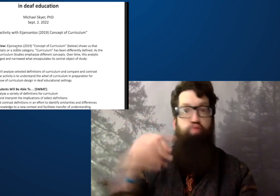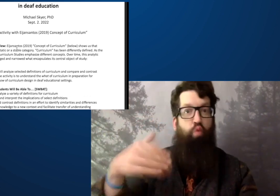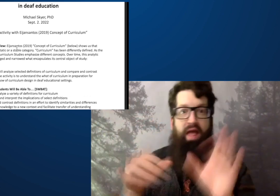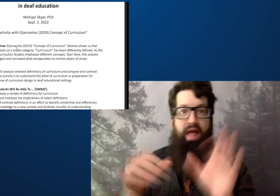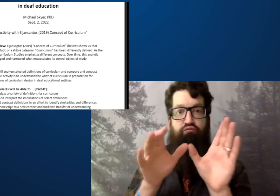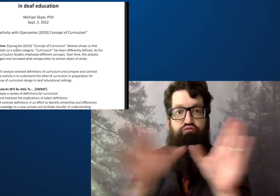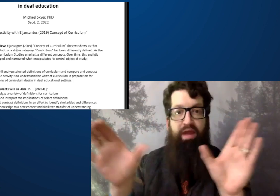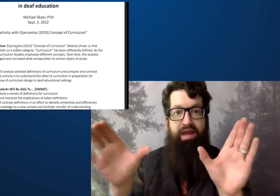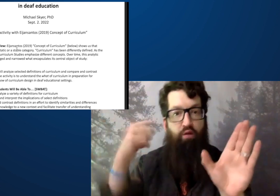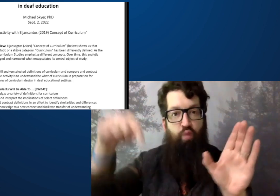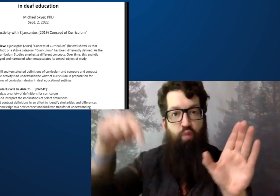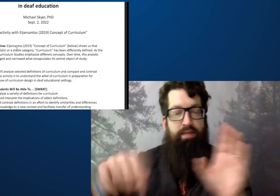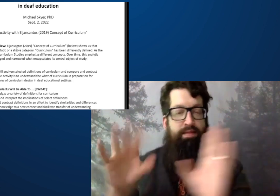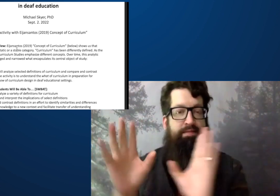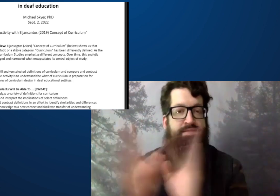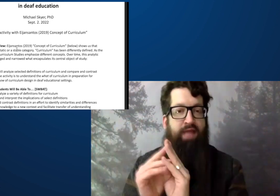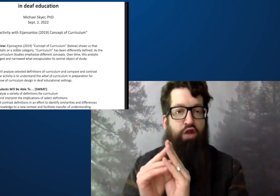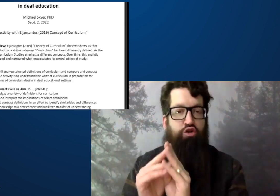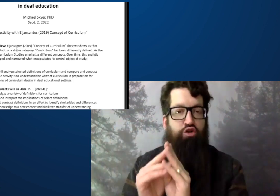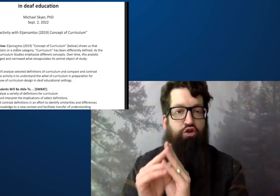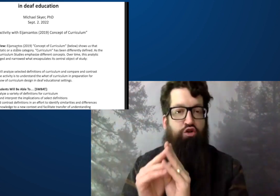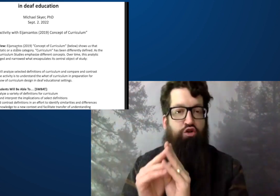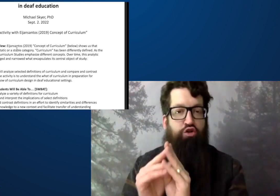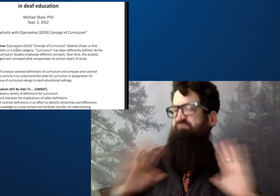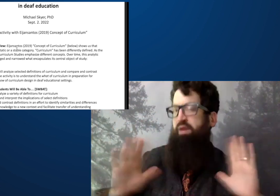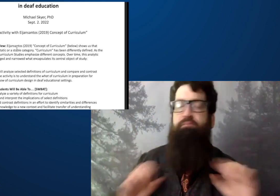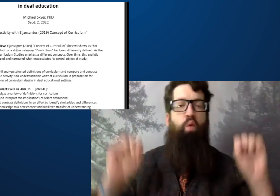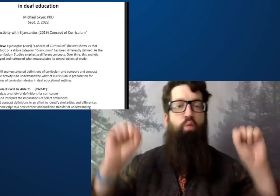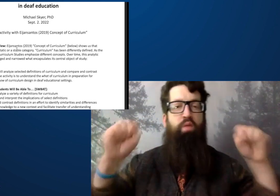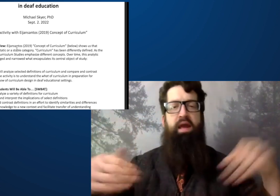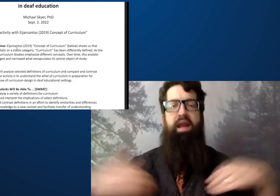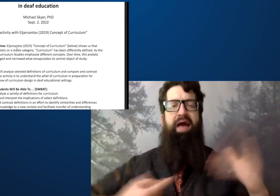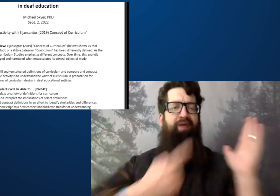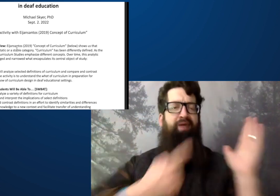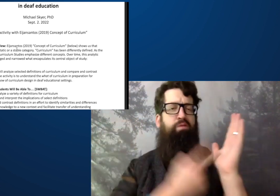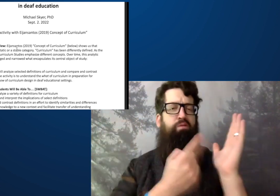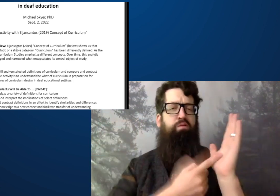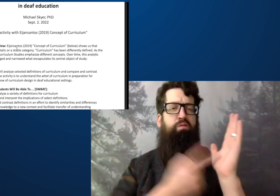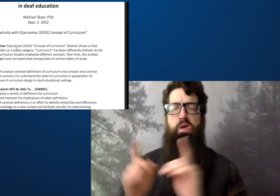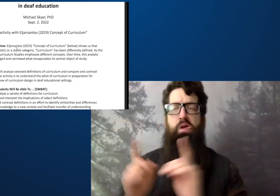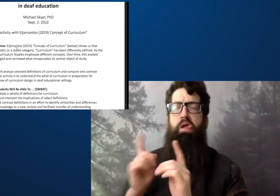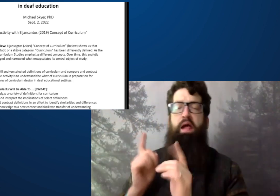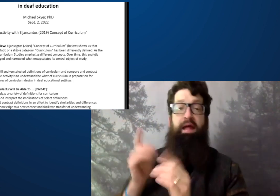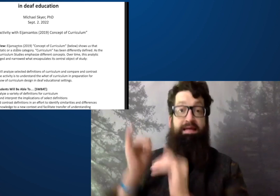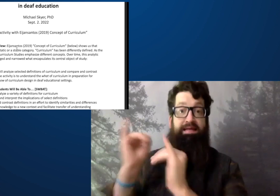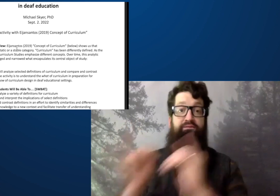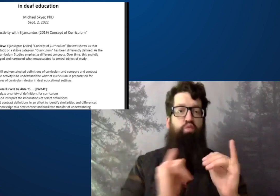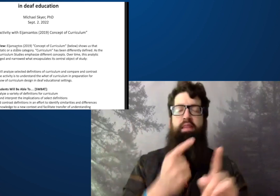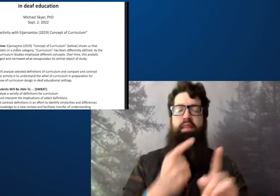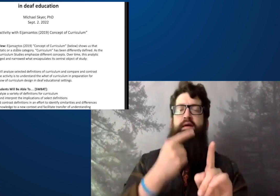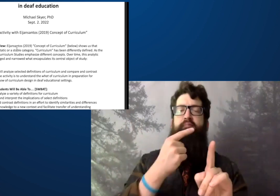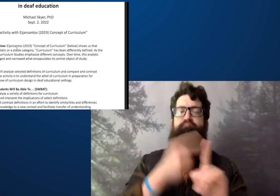Jeff just mentioned. Unfortunately, we don't have the capacity to do breakout sessions in this workshop. So I think what I'll do is a little bit